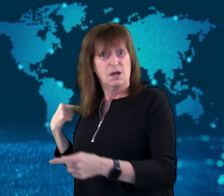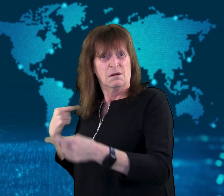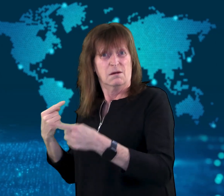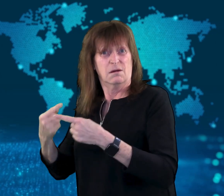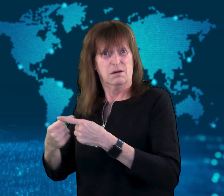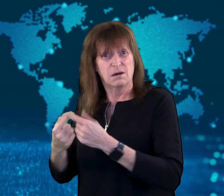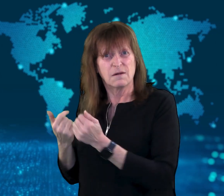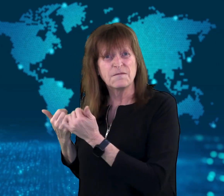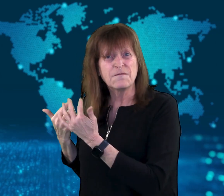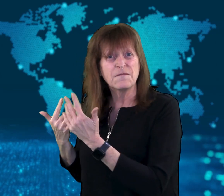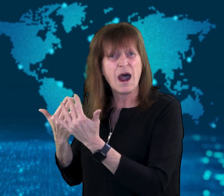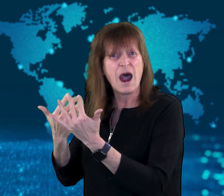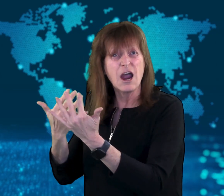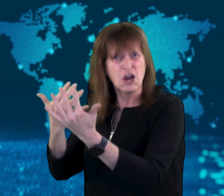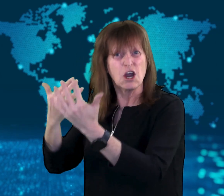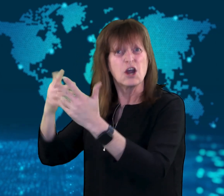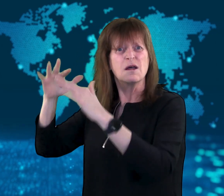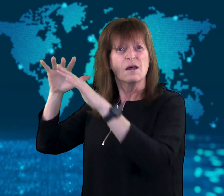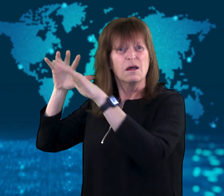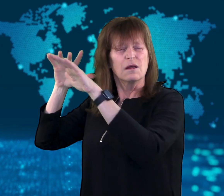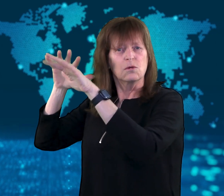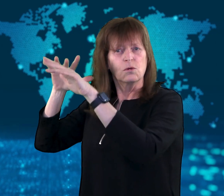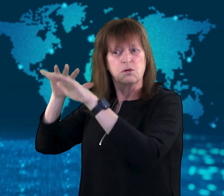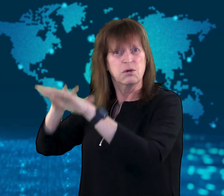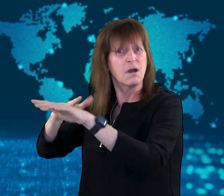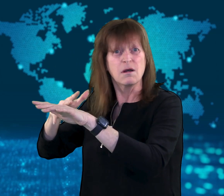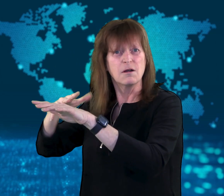on the fires by helicopters.